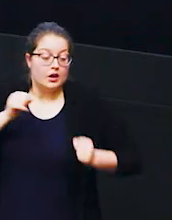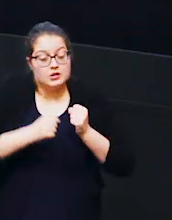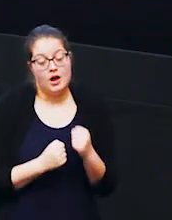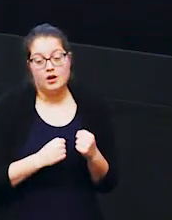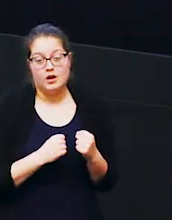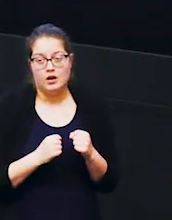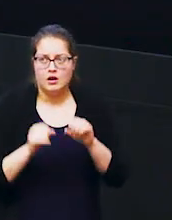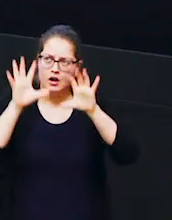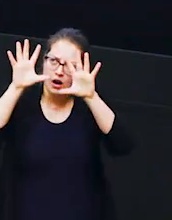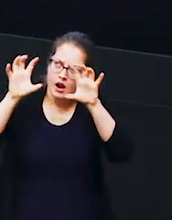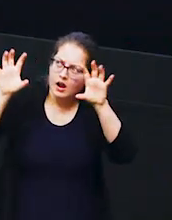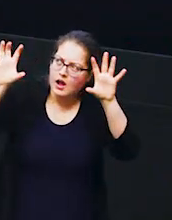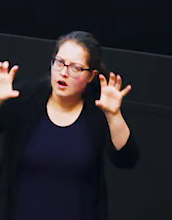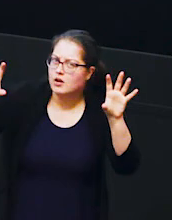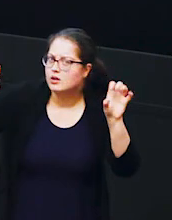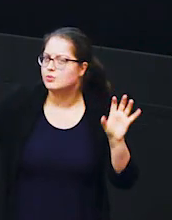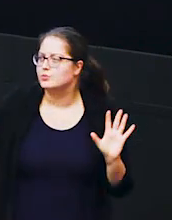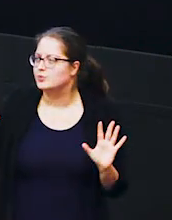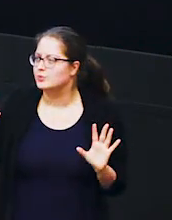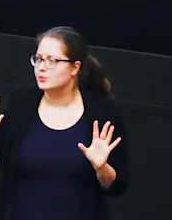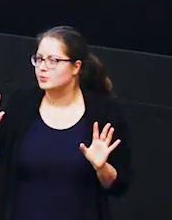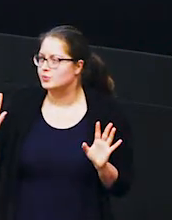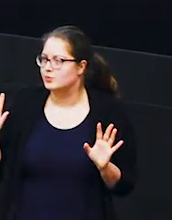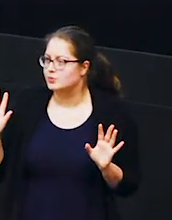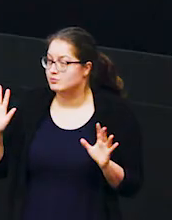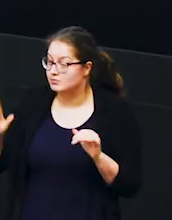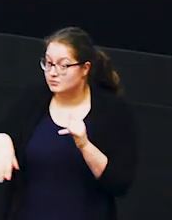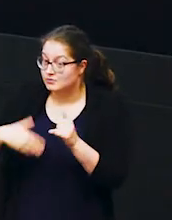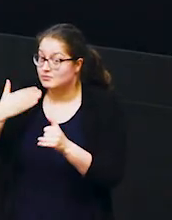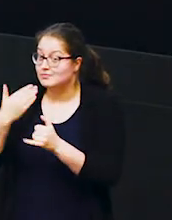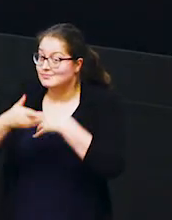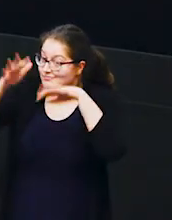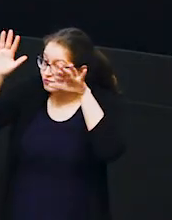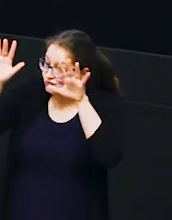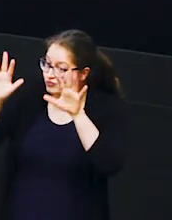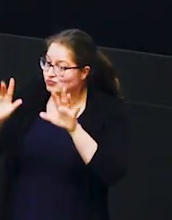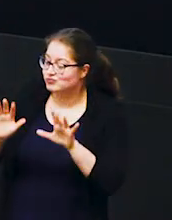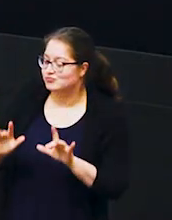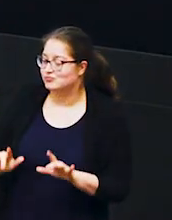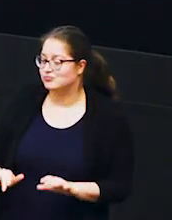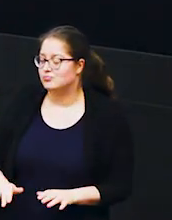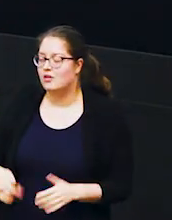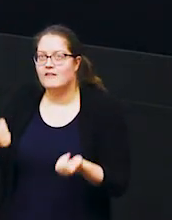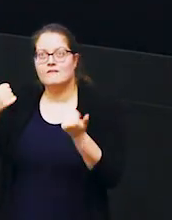clouds start to gather and eventually rain starts to fall the rains have finally arrived